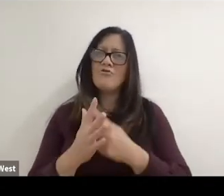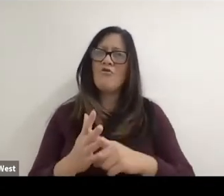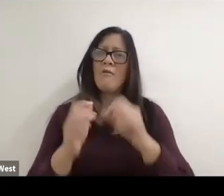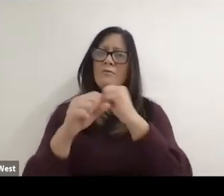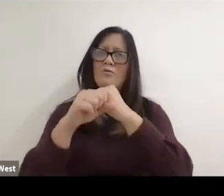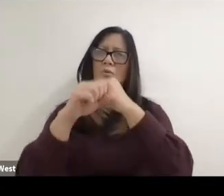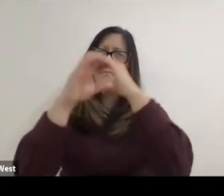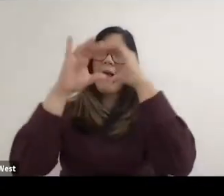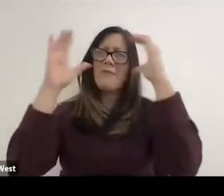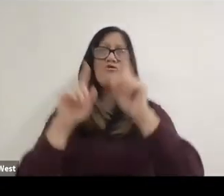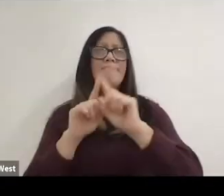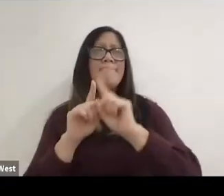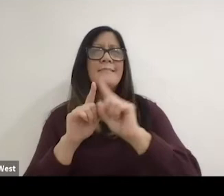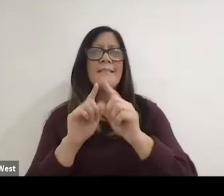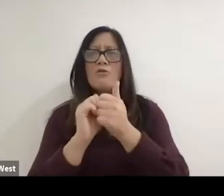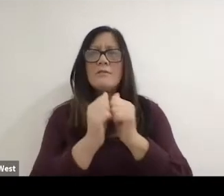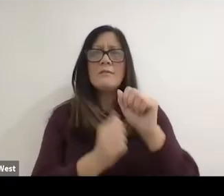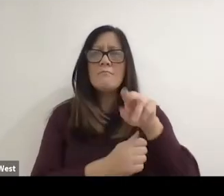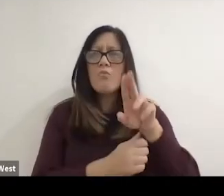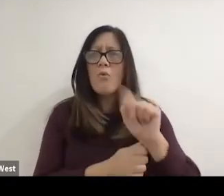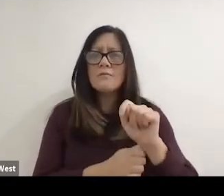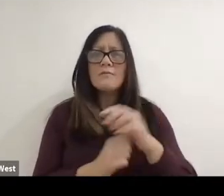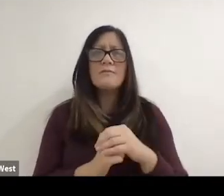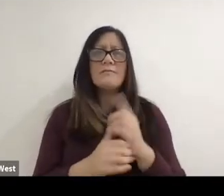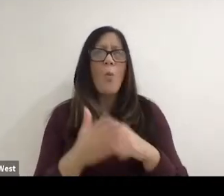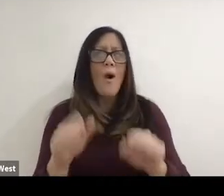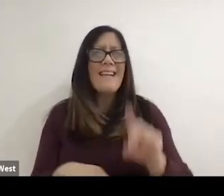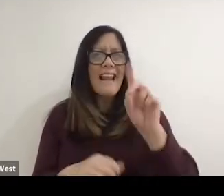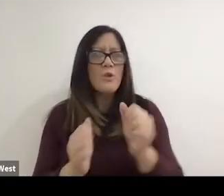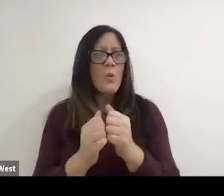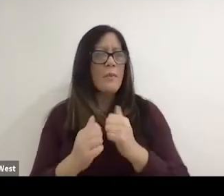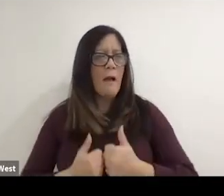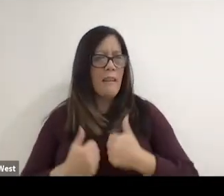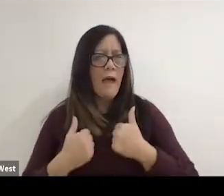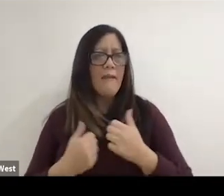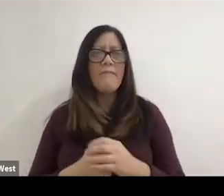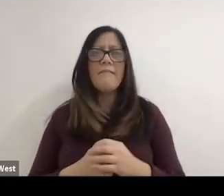sports and different things that I'm going to be able to do with my life. And I always had it in the